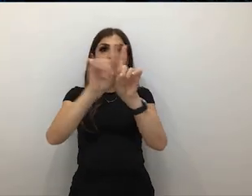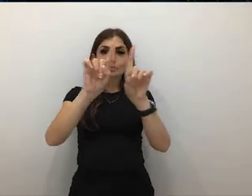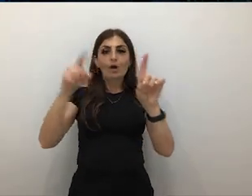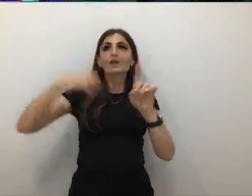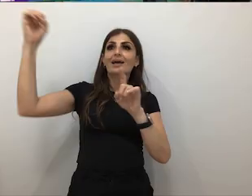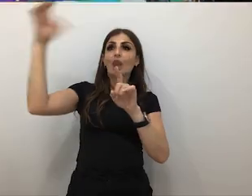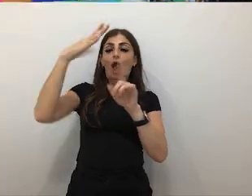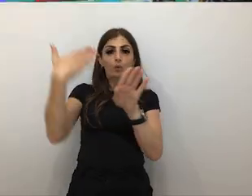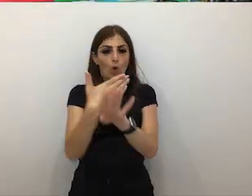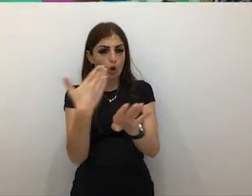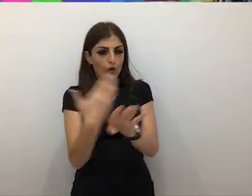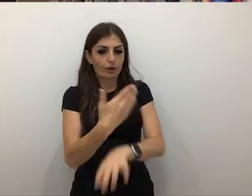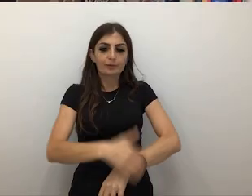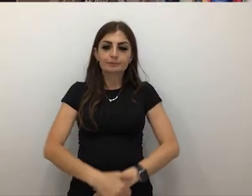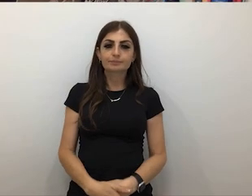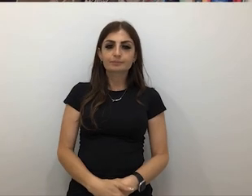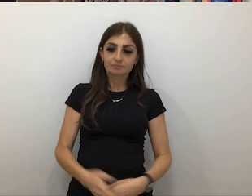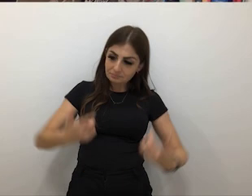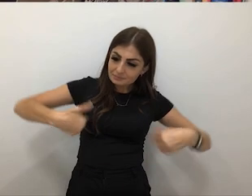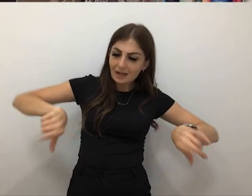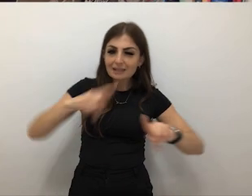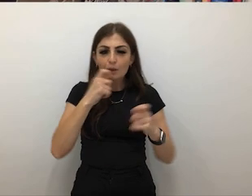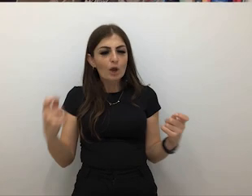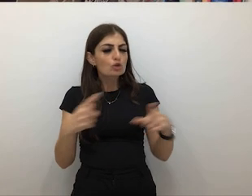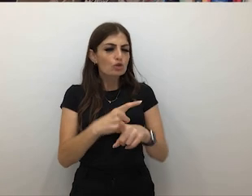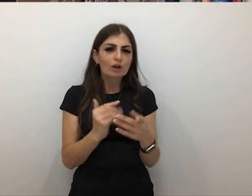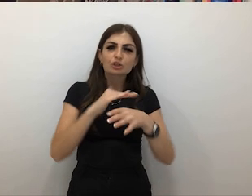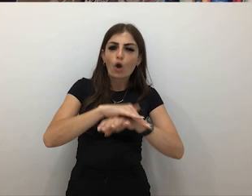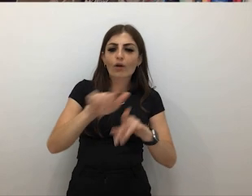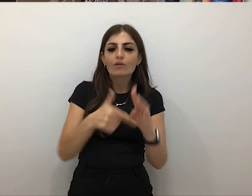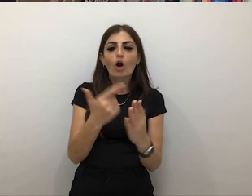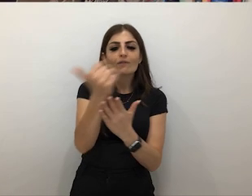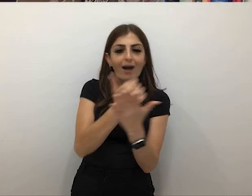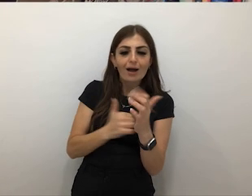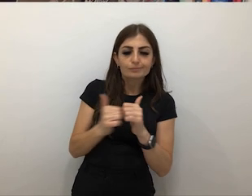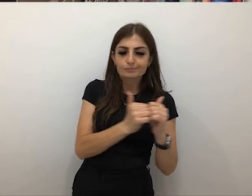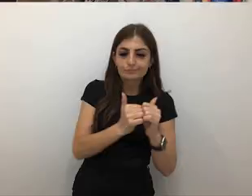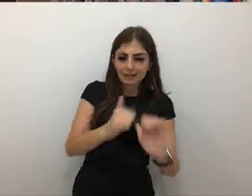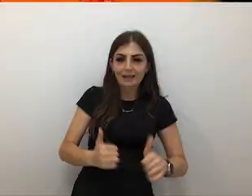A lot of us kind of have a bit of crossover with an art collective that is in the space as well called The Bait Fridge,